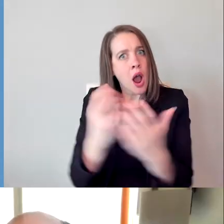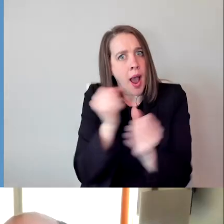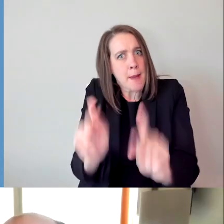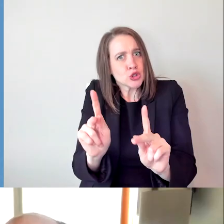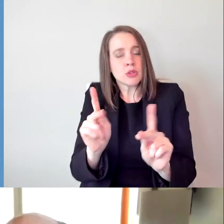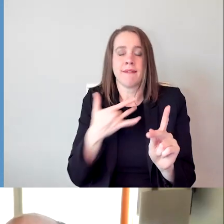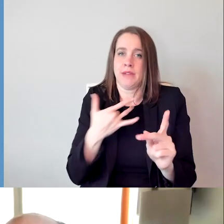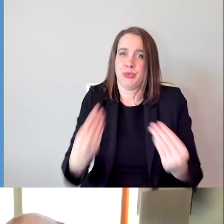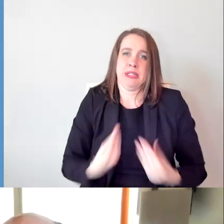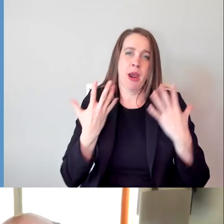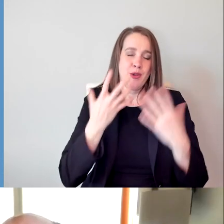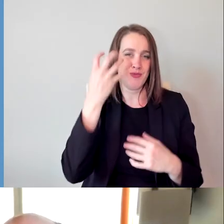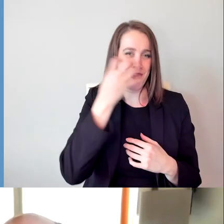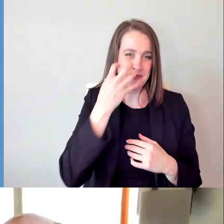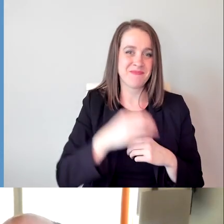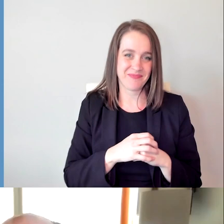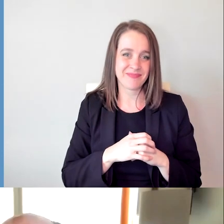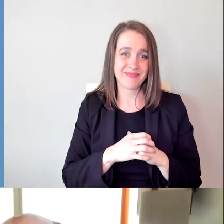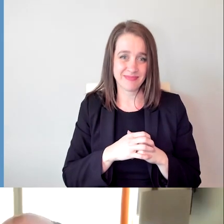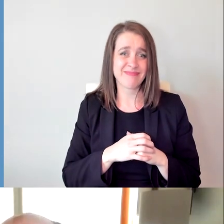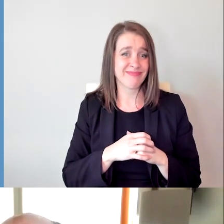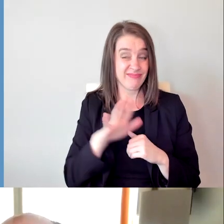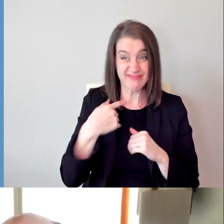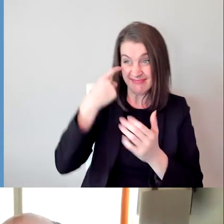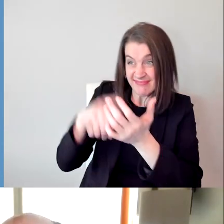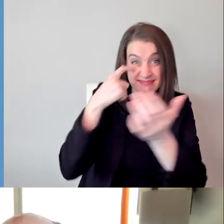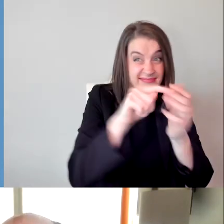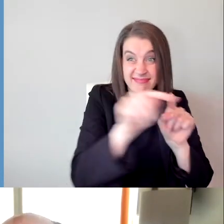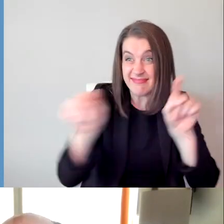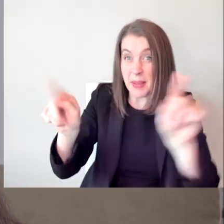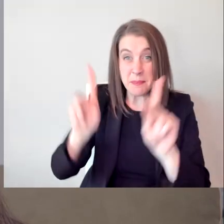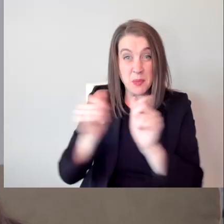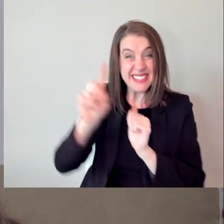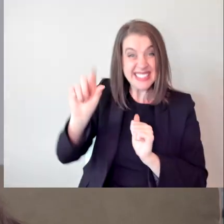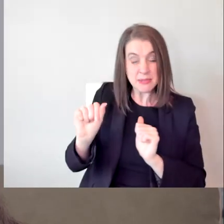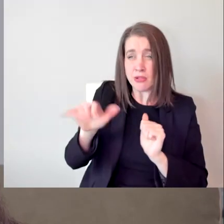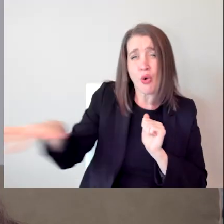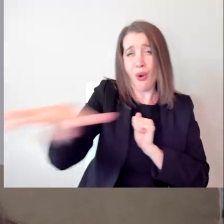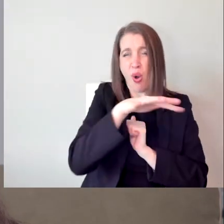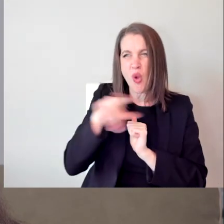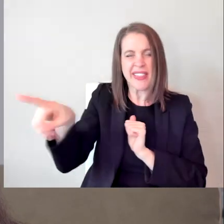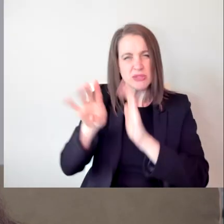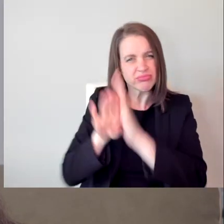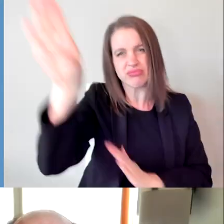I'm seeing disabled people in every area excelling. We just need to make sure they get the chance.